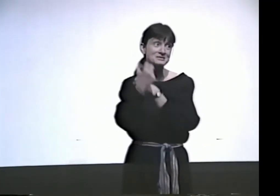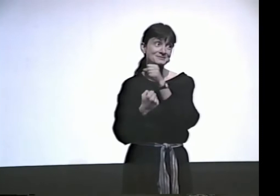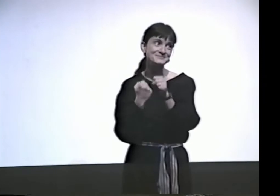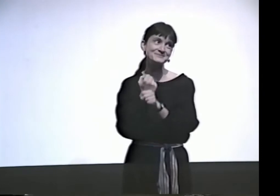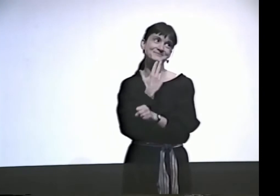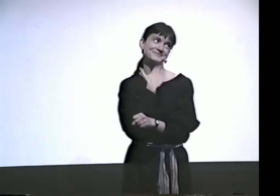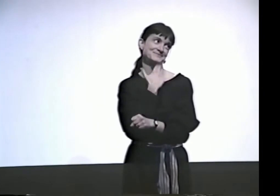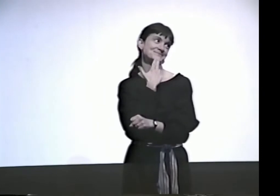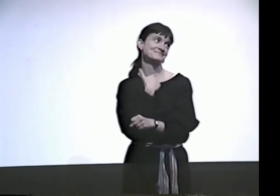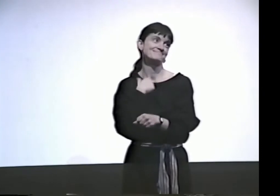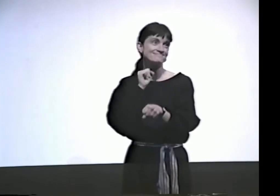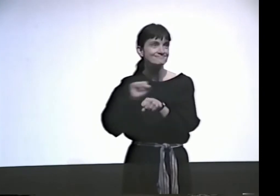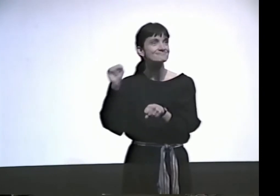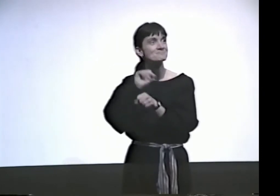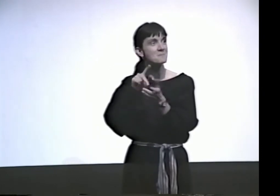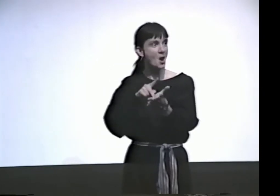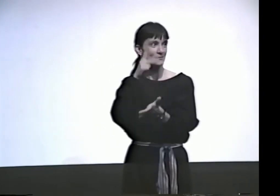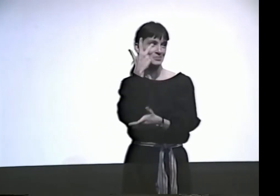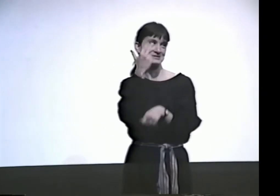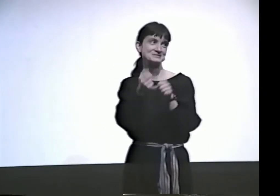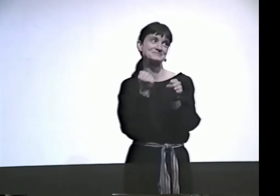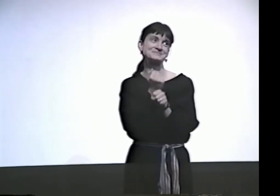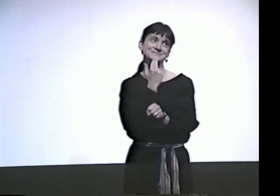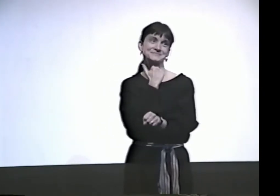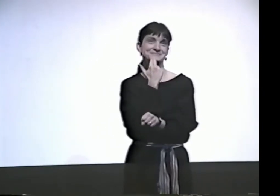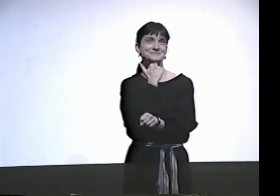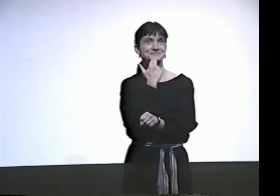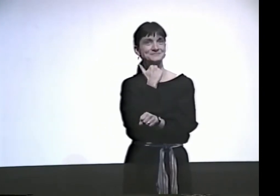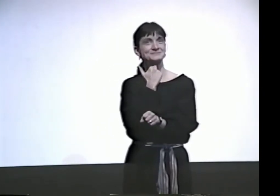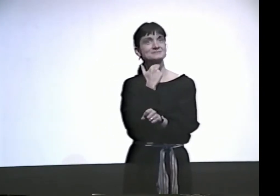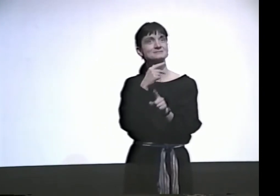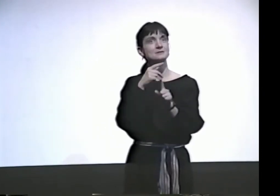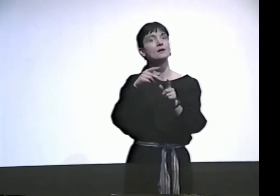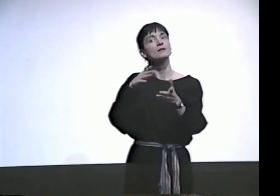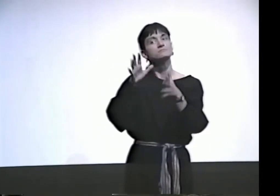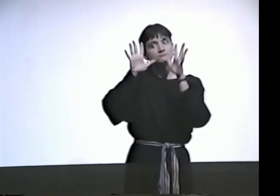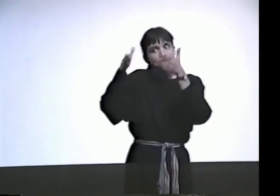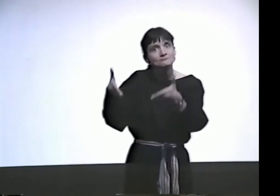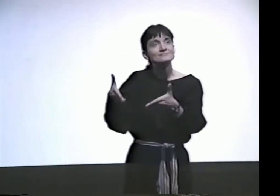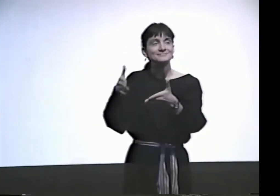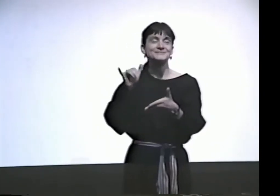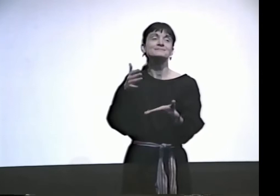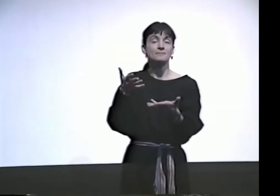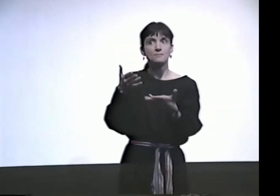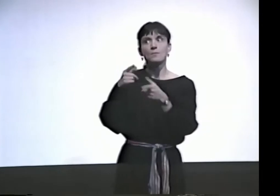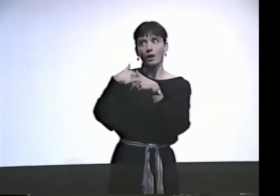I'VE BEEN WORKING ON THAT FOR 3 YEARS, YOU KNOW. I'M JUST NEW AT THIS, LITTLE, 3-YEAR-OLD POET.